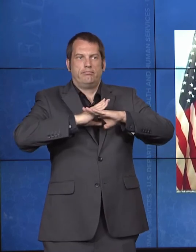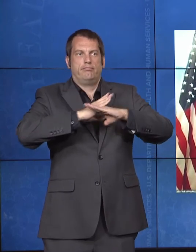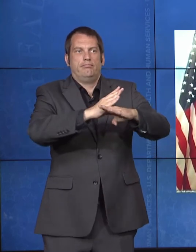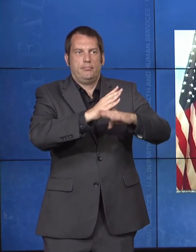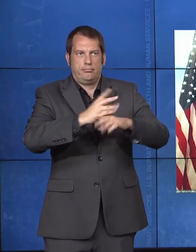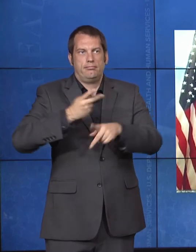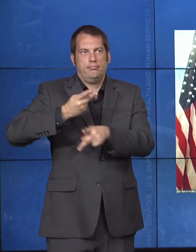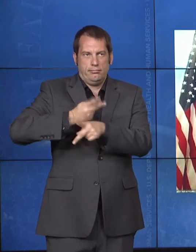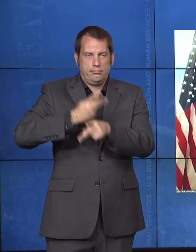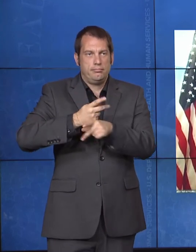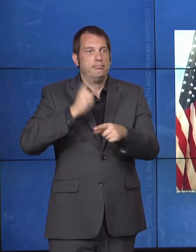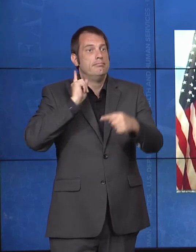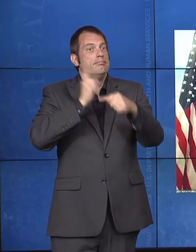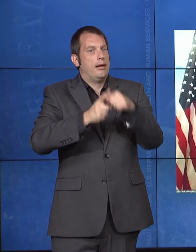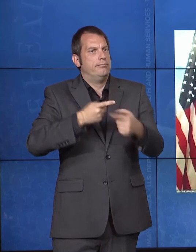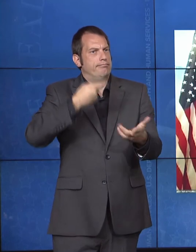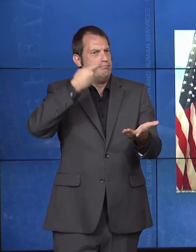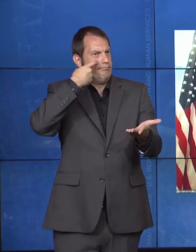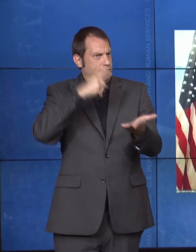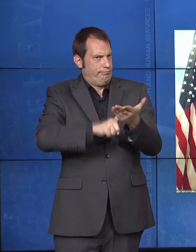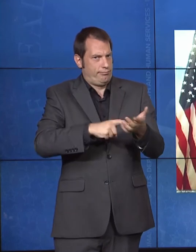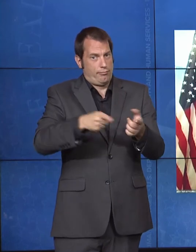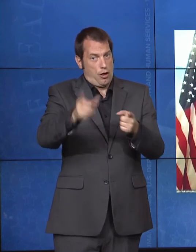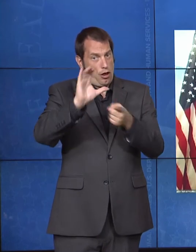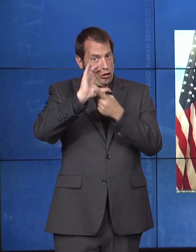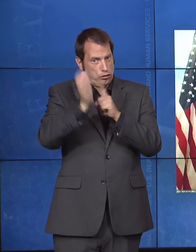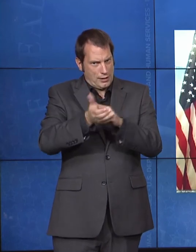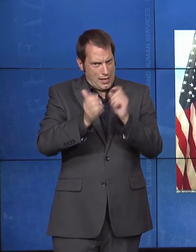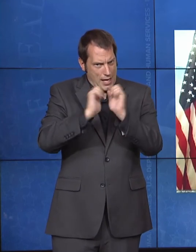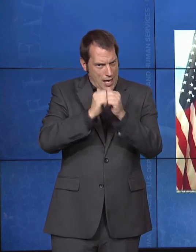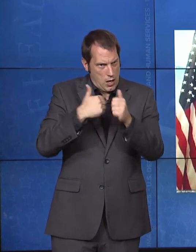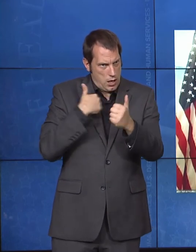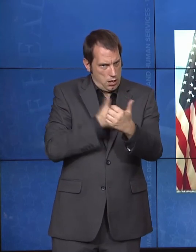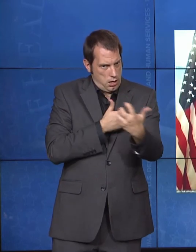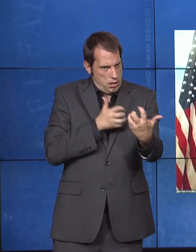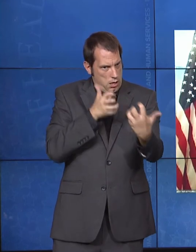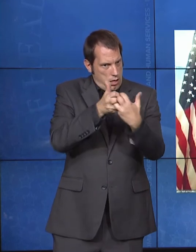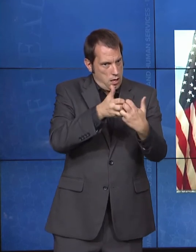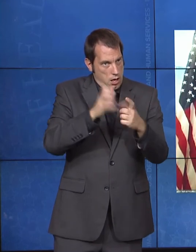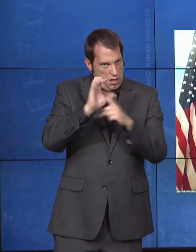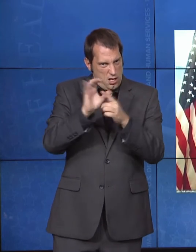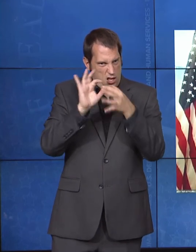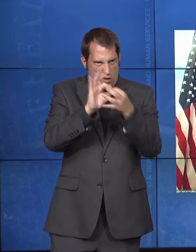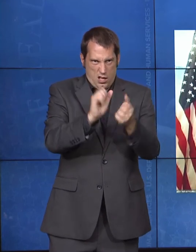attuned care, but it expands the system of care for patients across tribal communities,